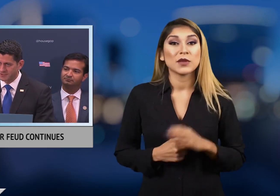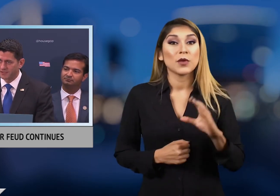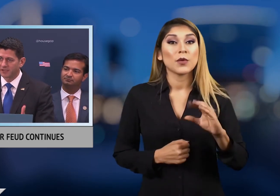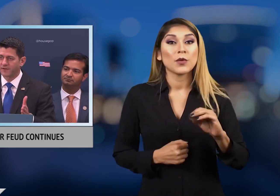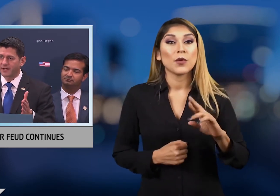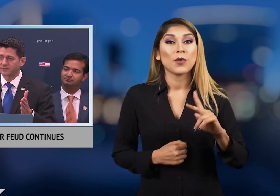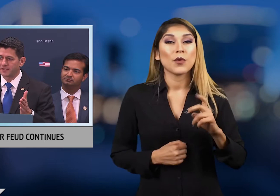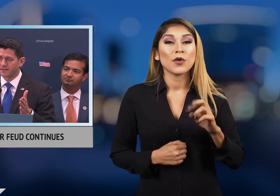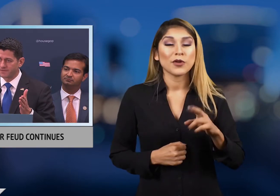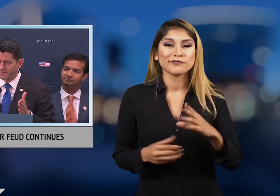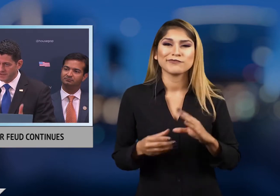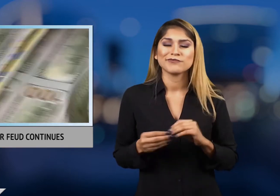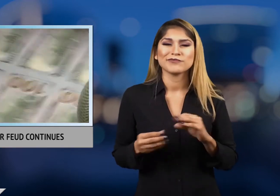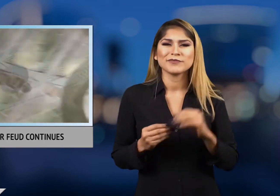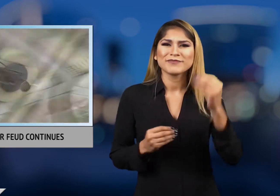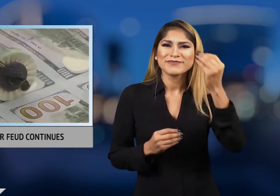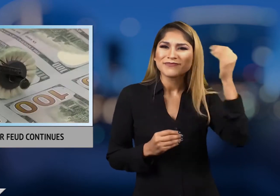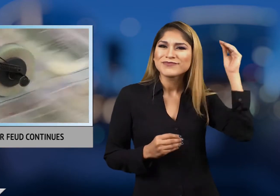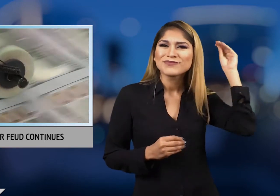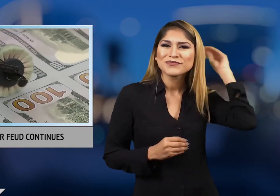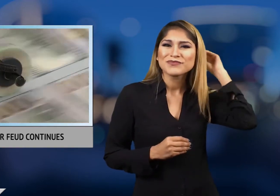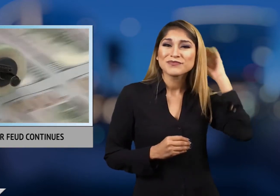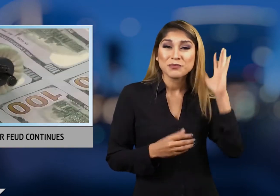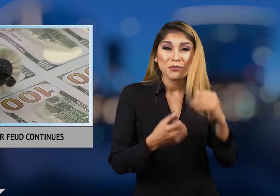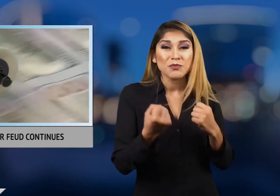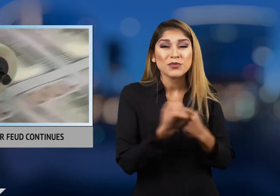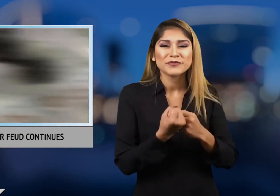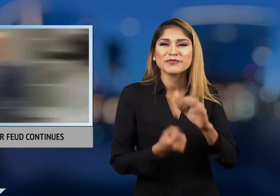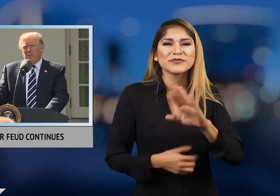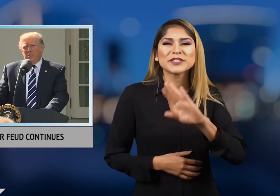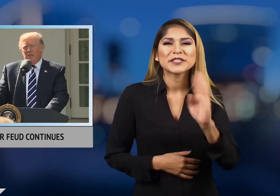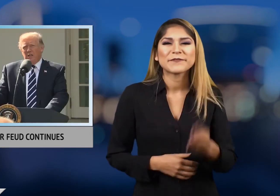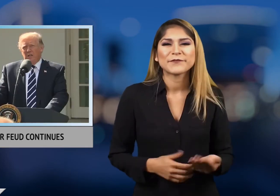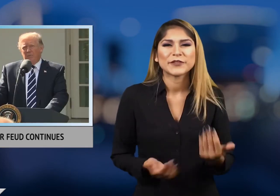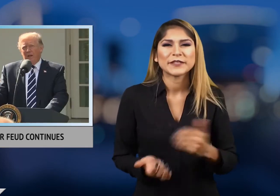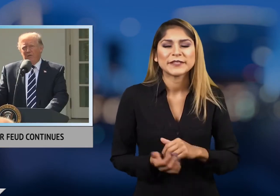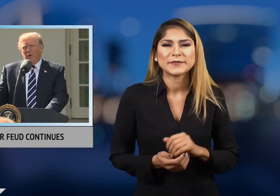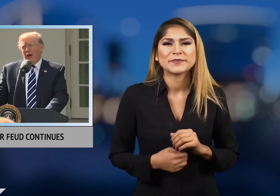he would never do it again.